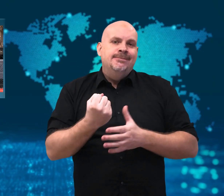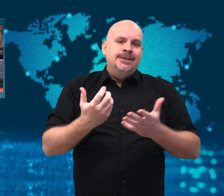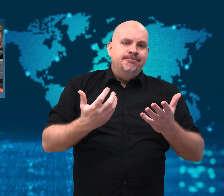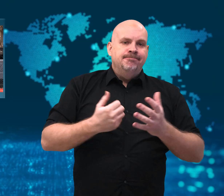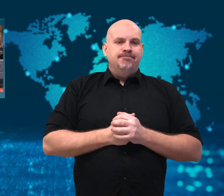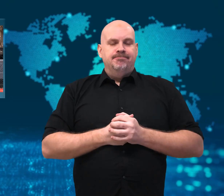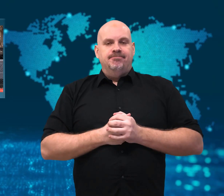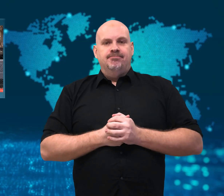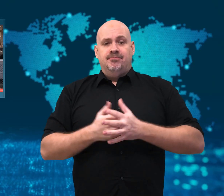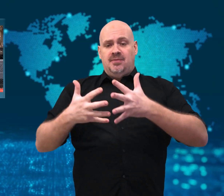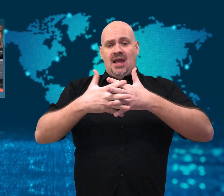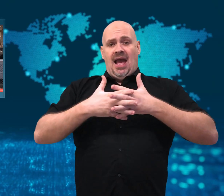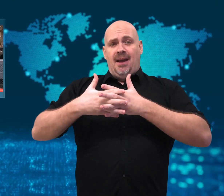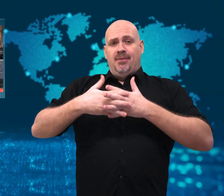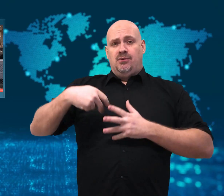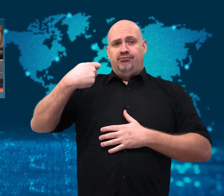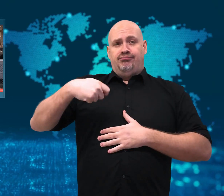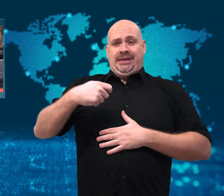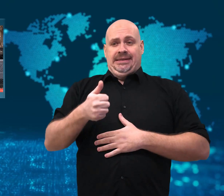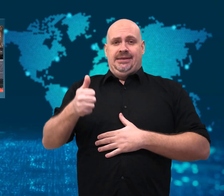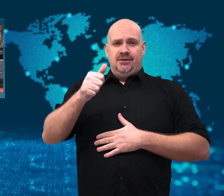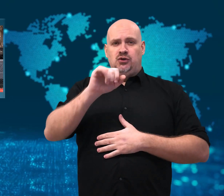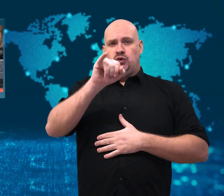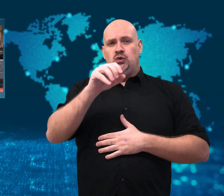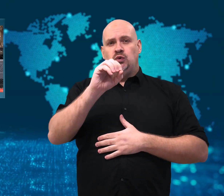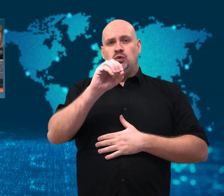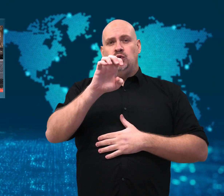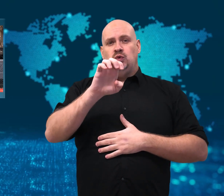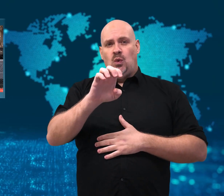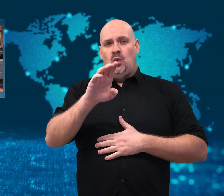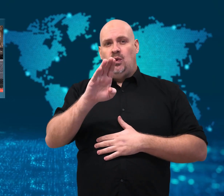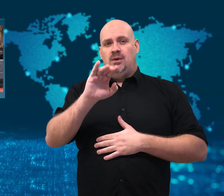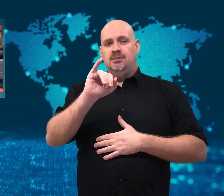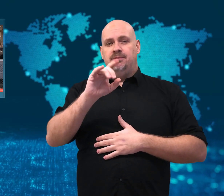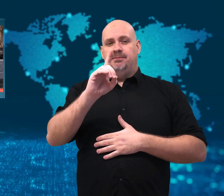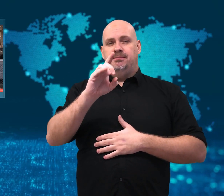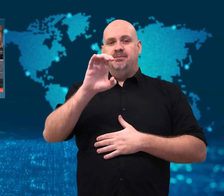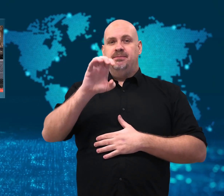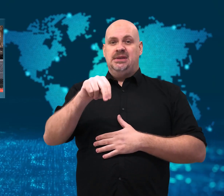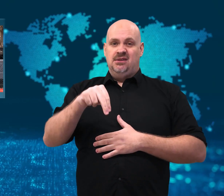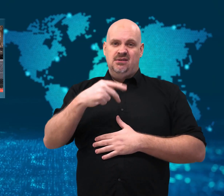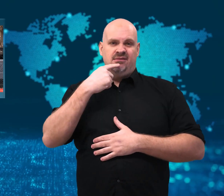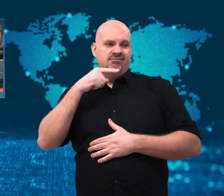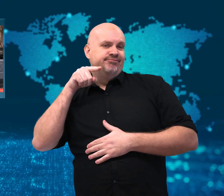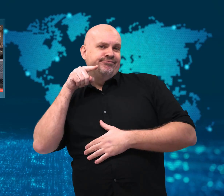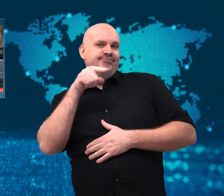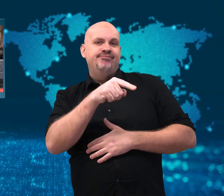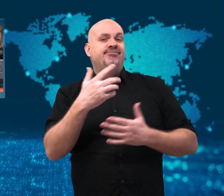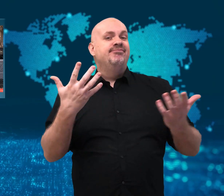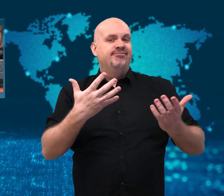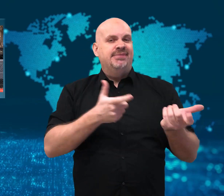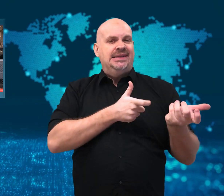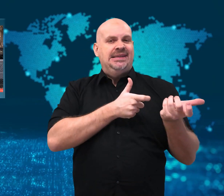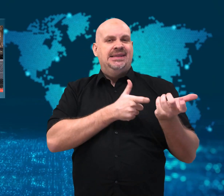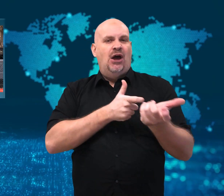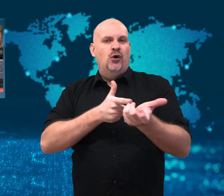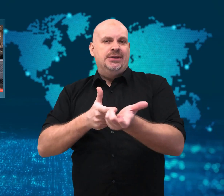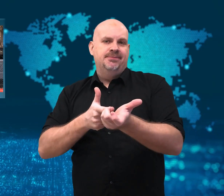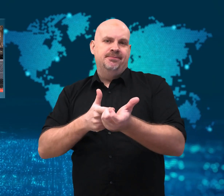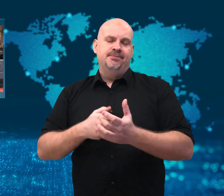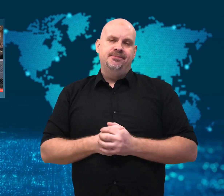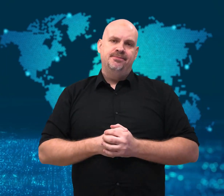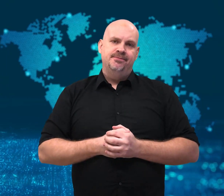US’ President, Joe Biden, called his actions an “act of terror.”